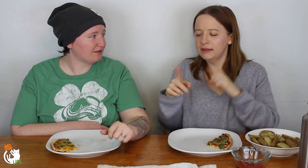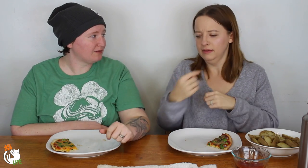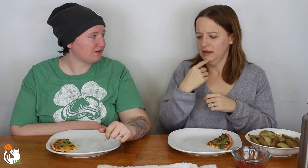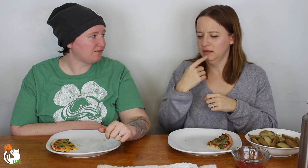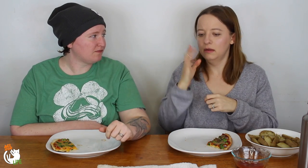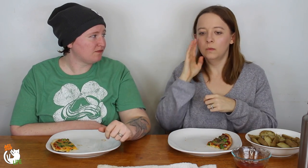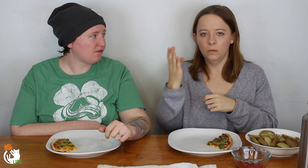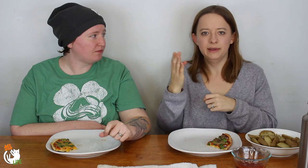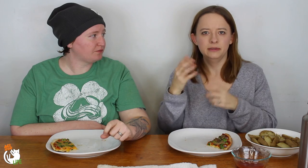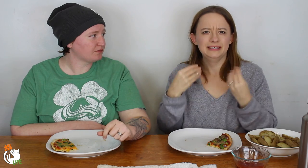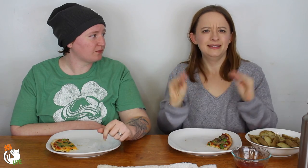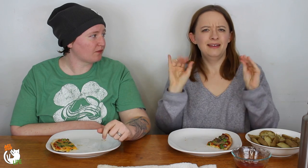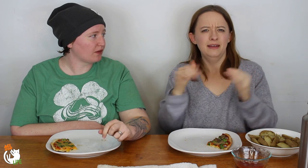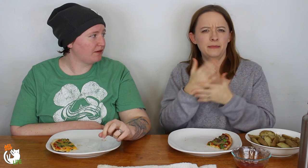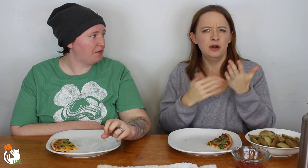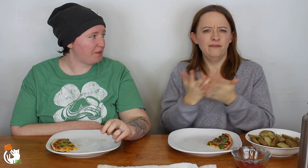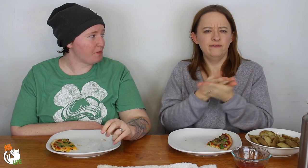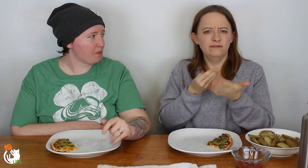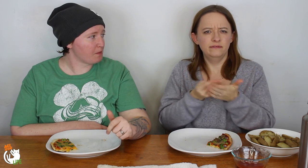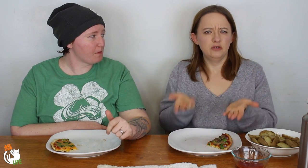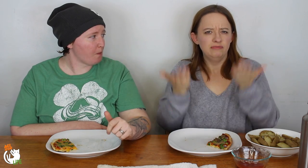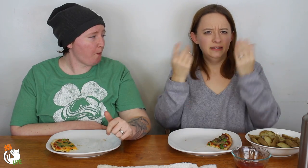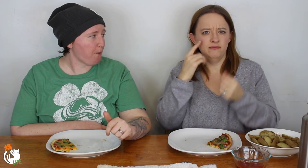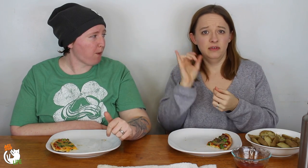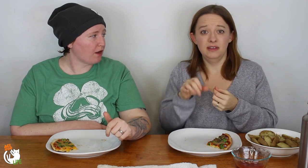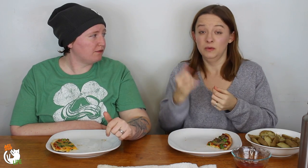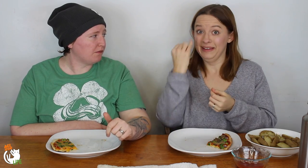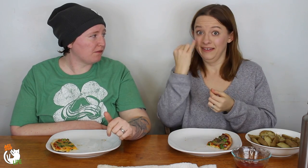But they said they are going to be selling them I guess as part of a fundraiser.